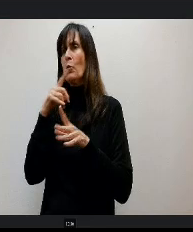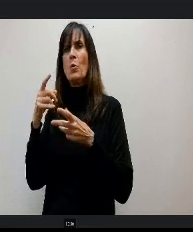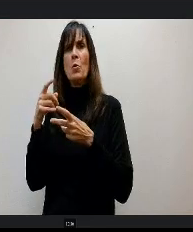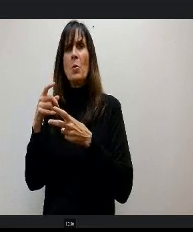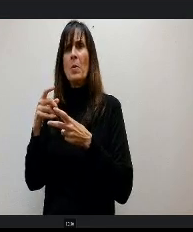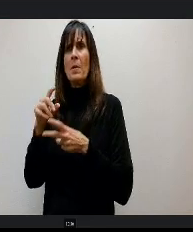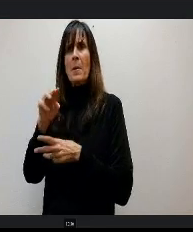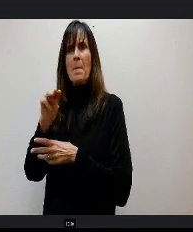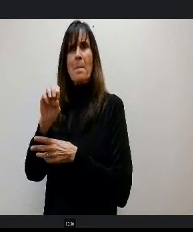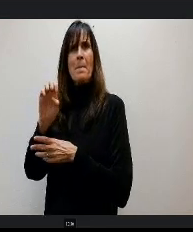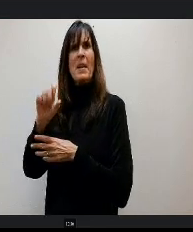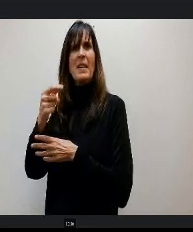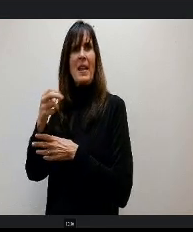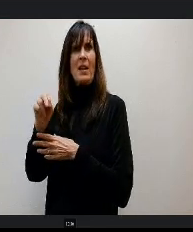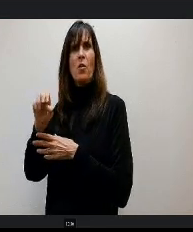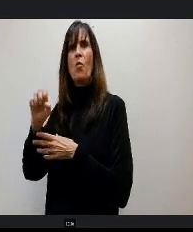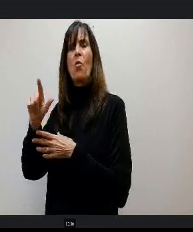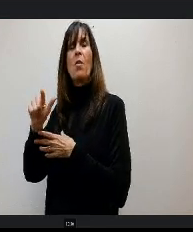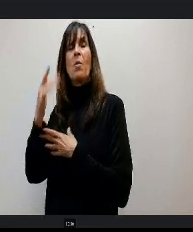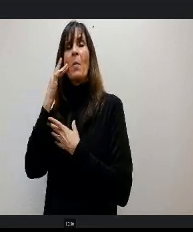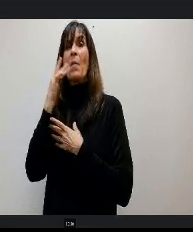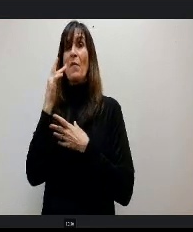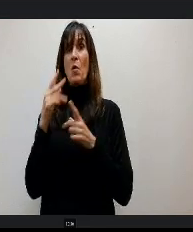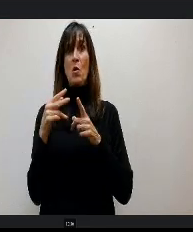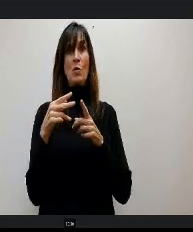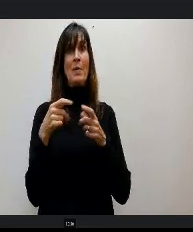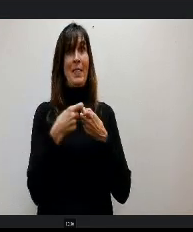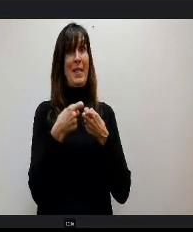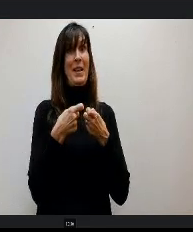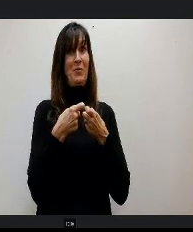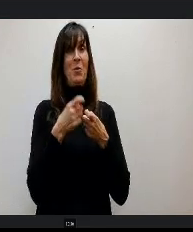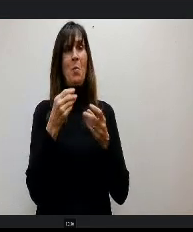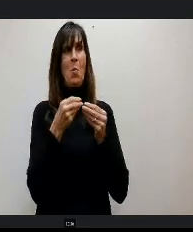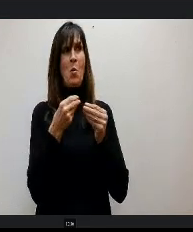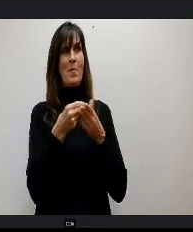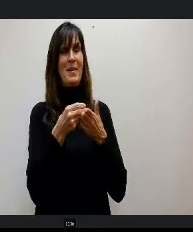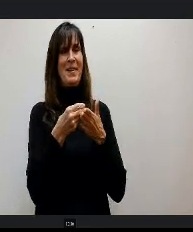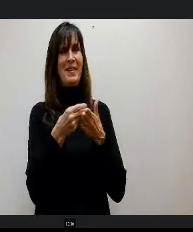o many do electrical, 'cause that's where the guaranteed money is, so luckily hat's what he's doing, so he could take care of me when I'm old, so.